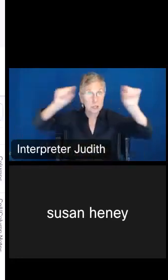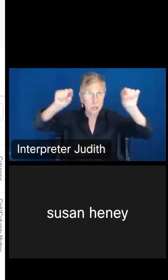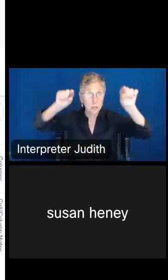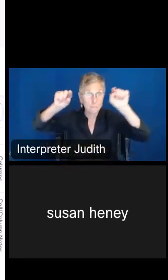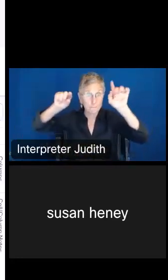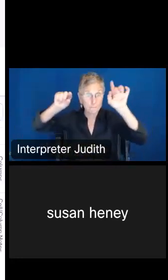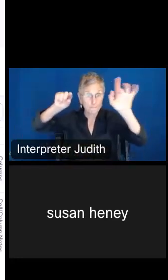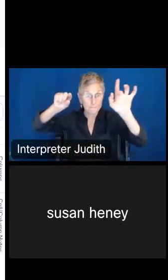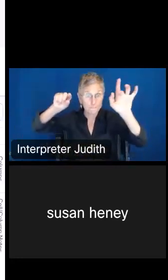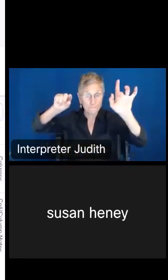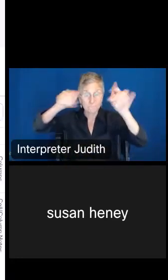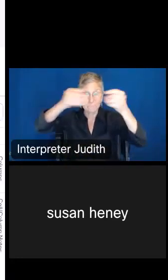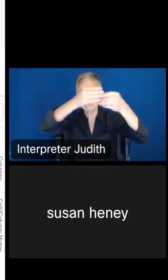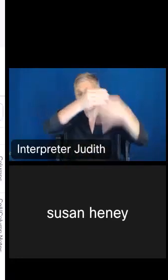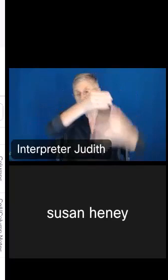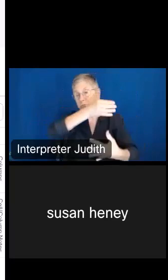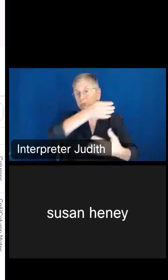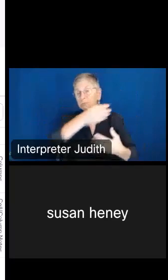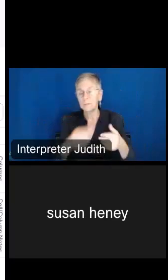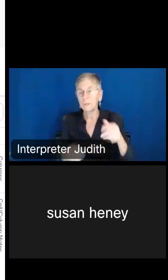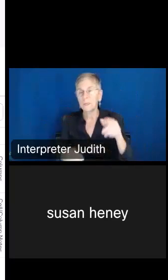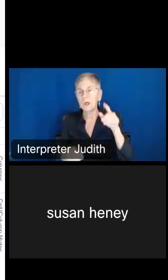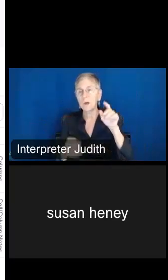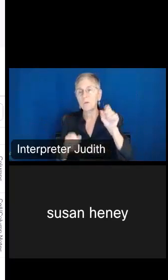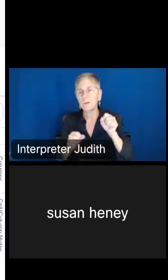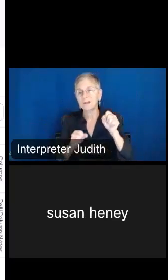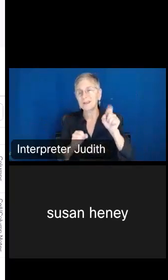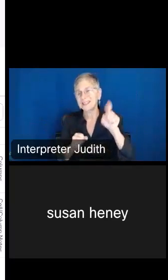you should be able to see it. You would have to probably download it since, you know, it's